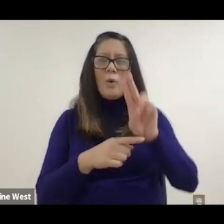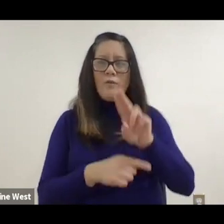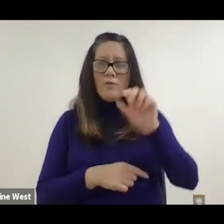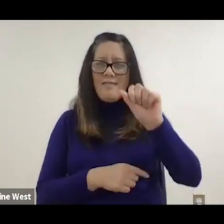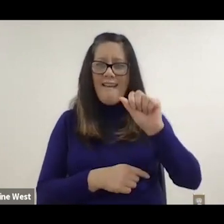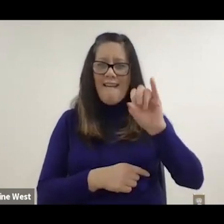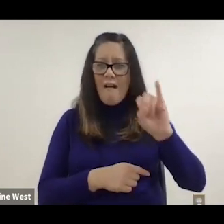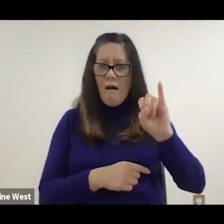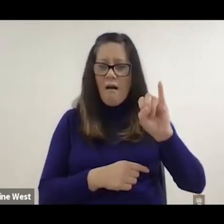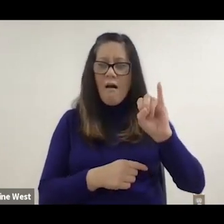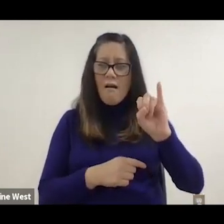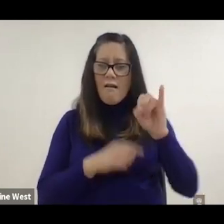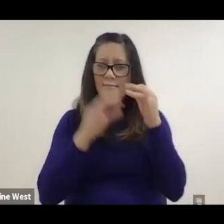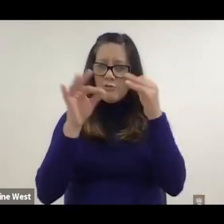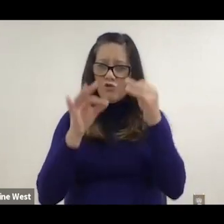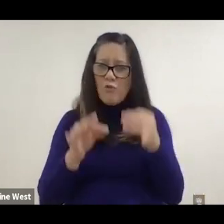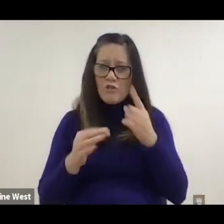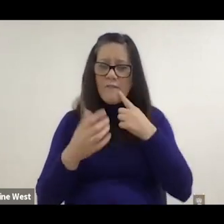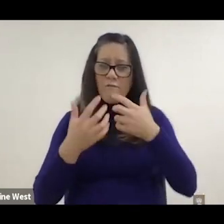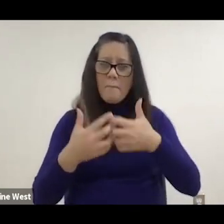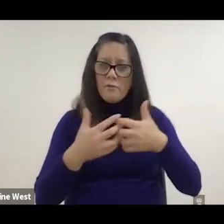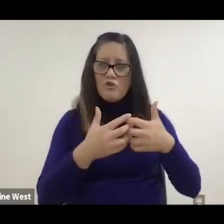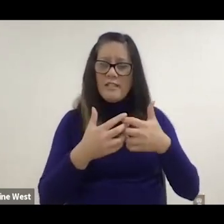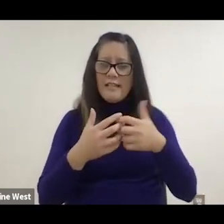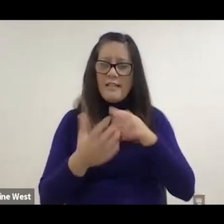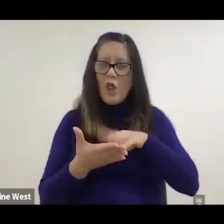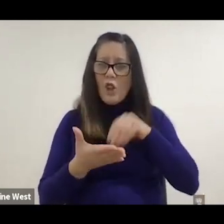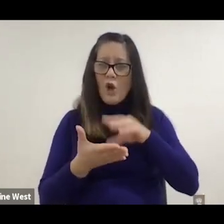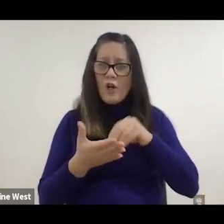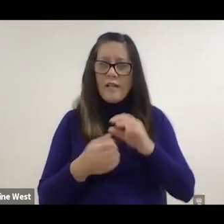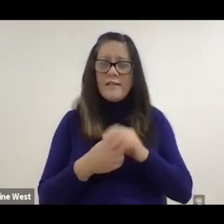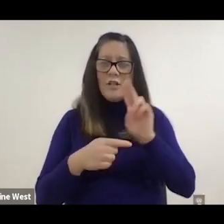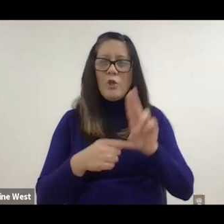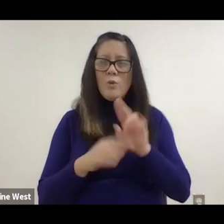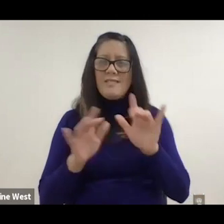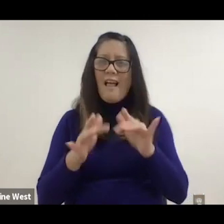Basically putting a lightweight sensor under the seat to measure